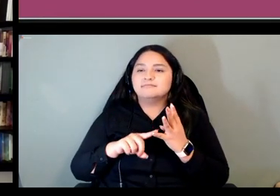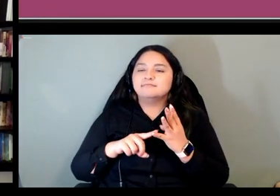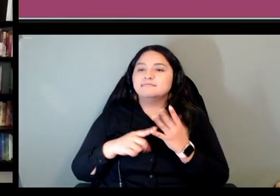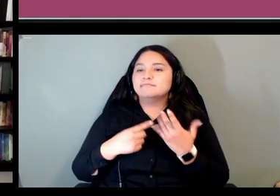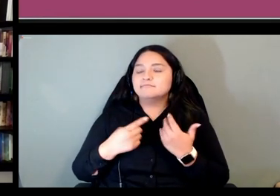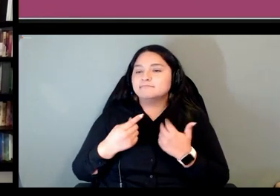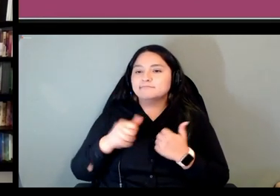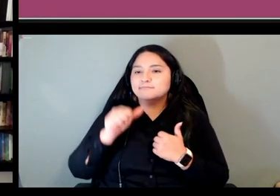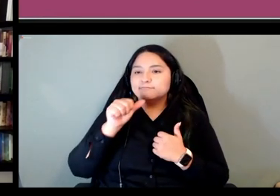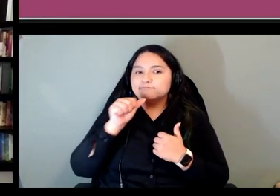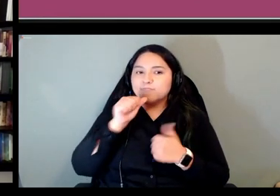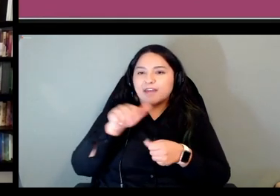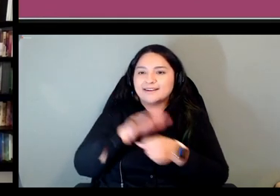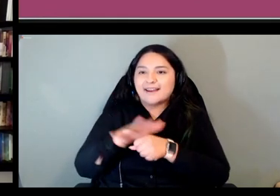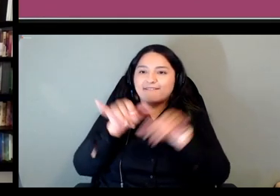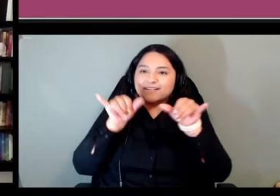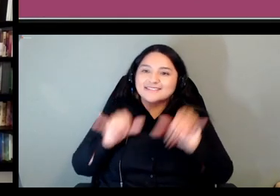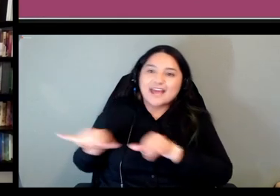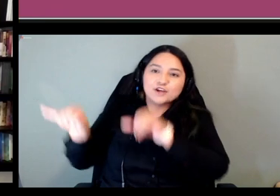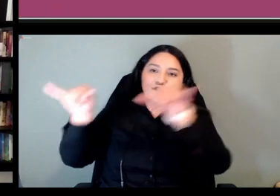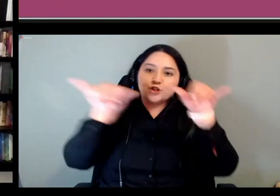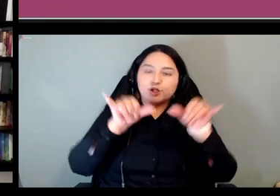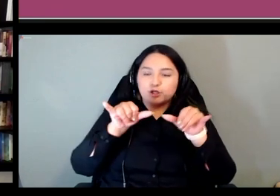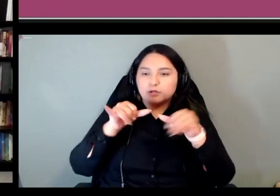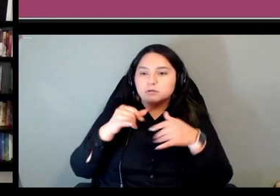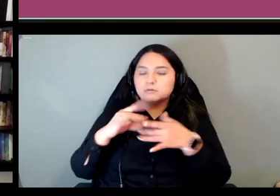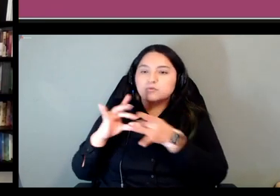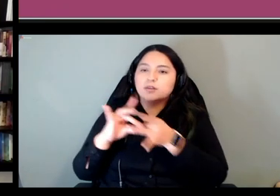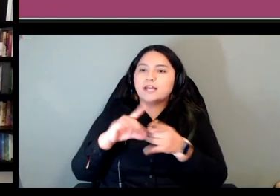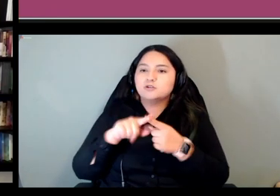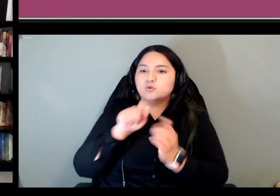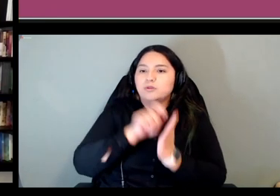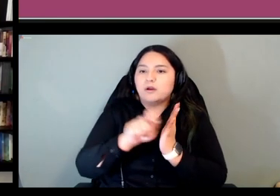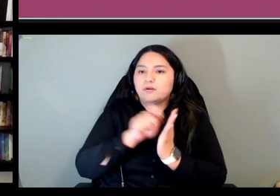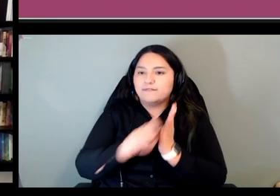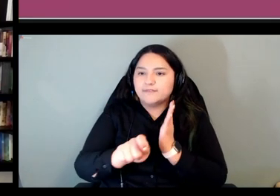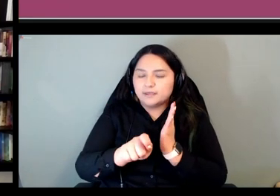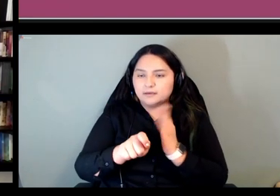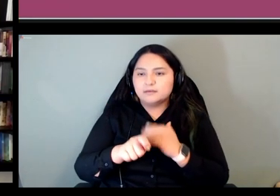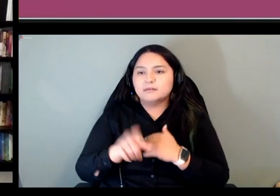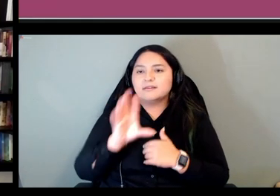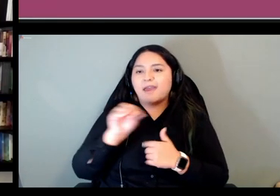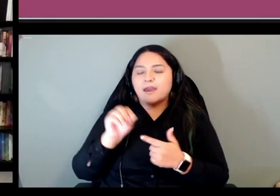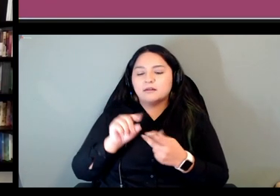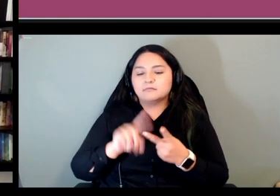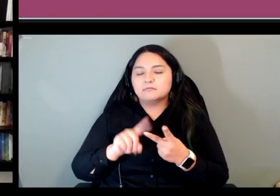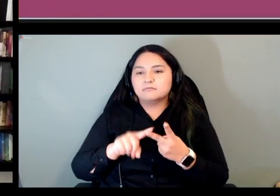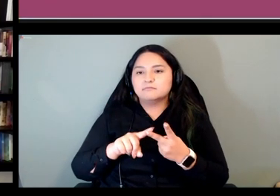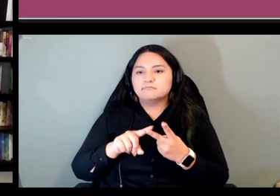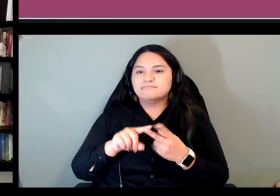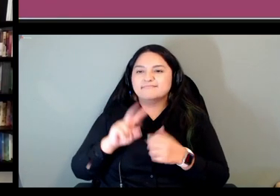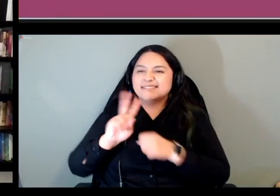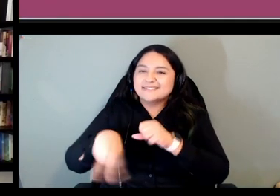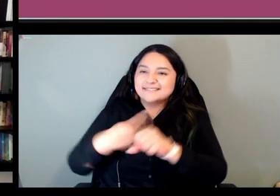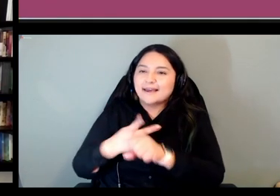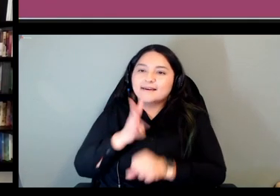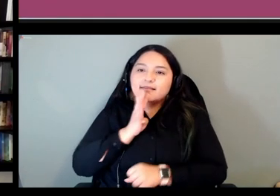uh in terms of orthography and in terms of you know dialect variation um and this is